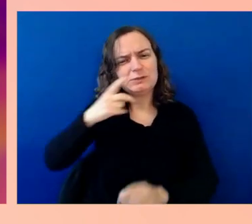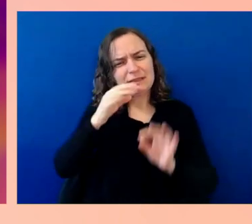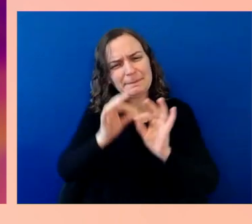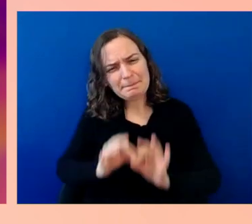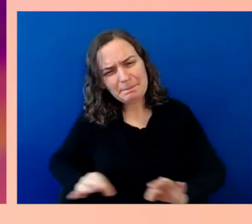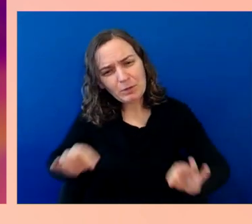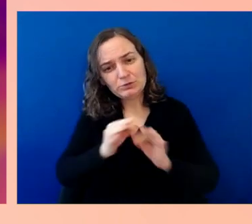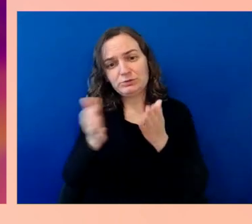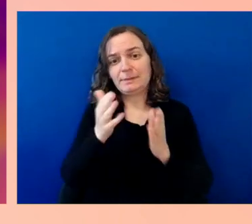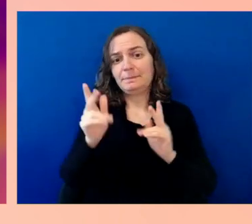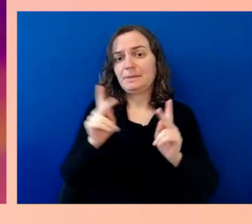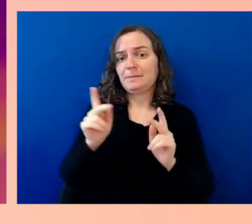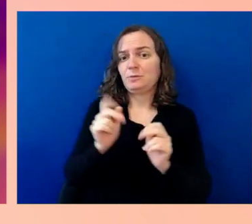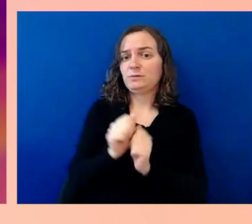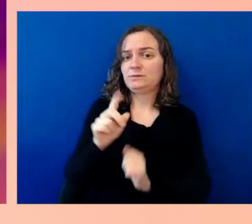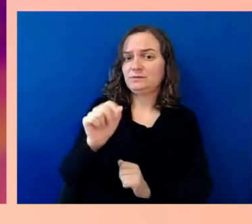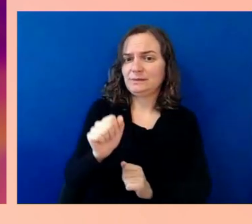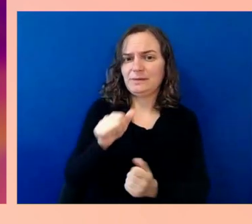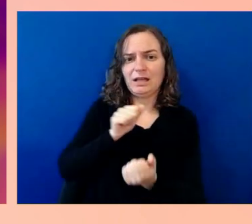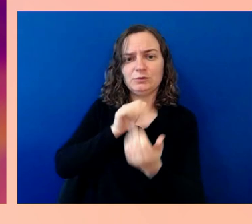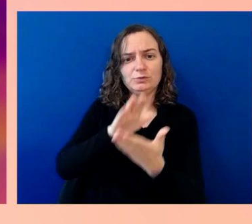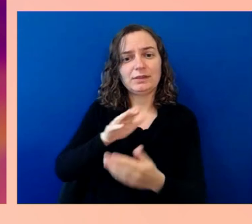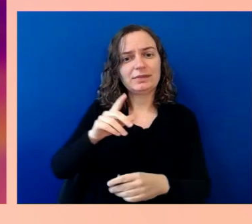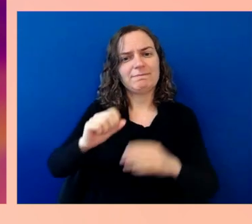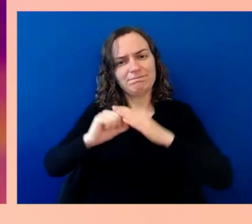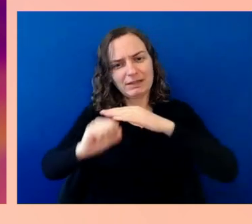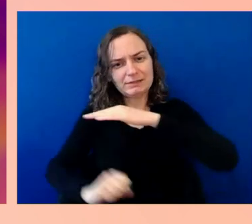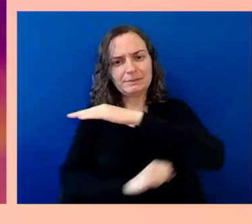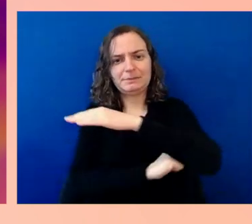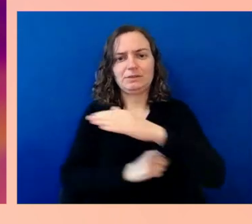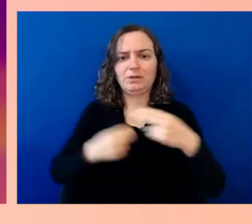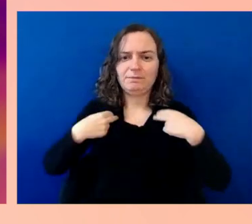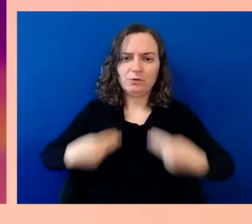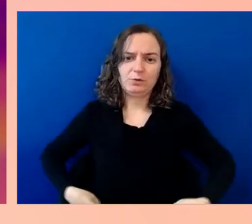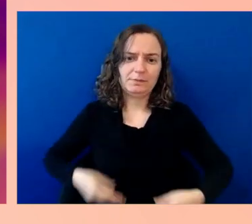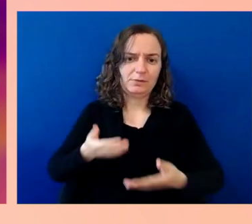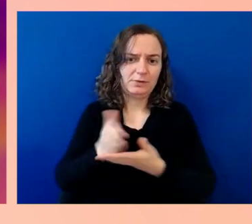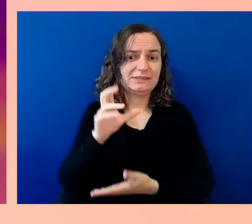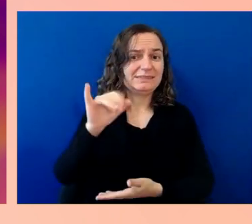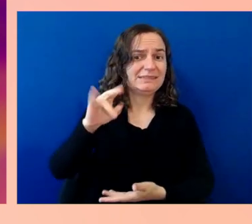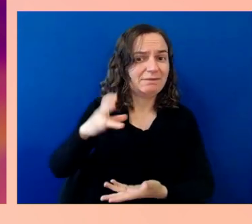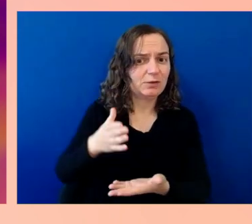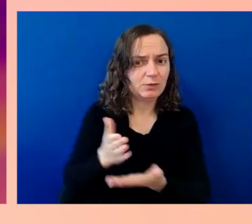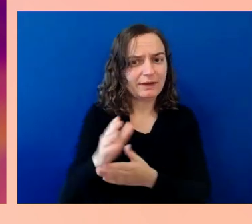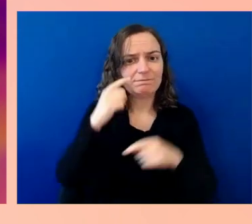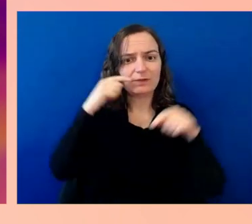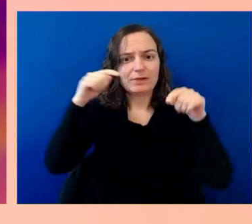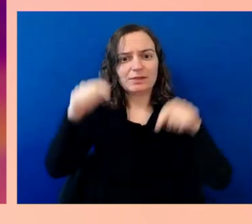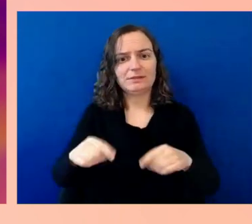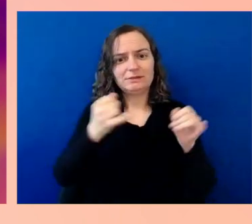the civil right that it is for these individuals in this country to be able to benefit from mobility.